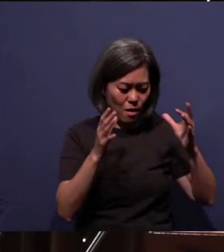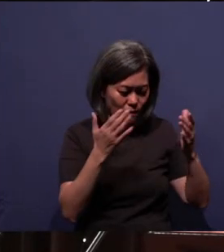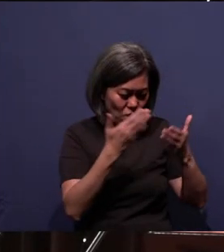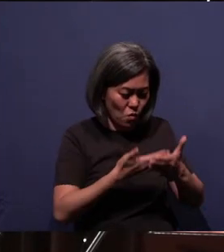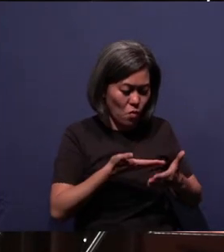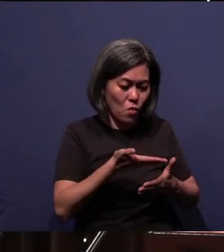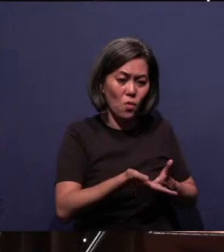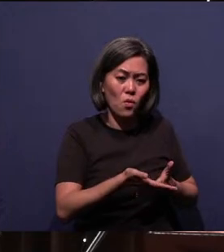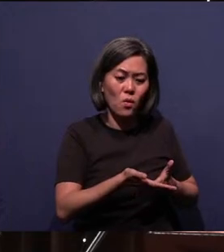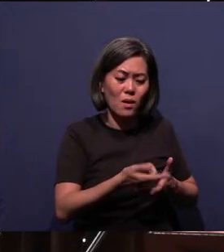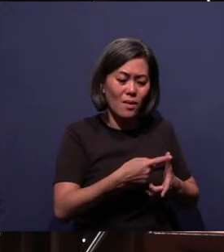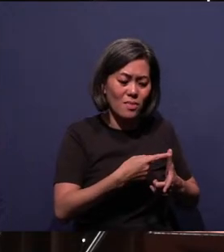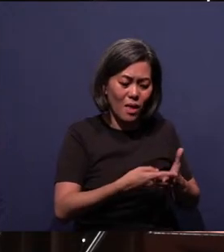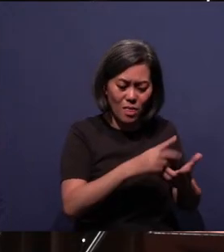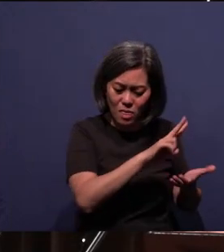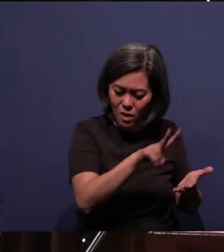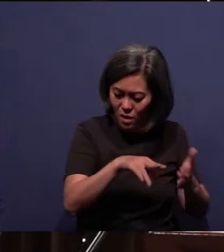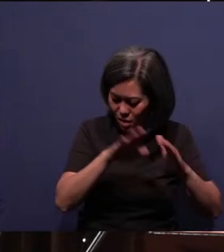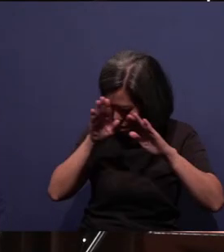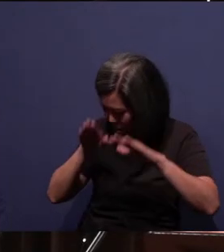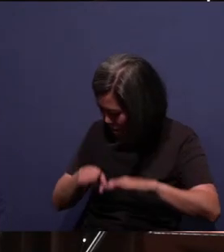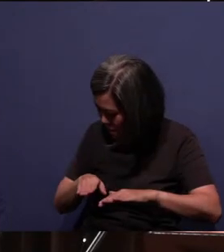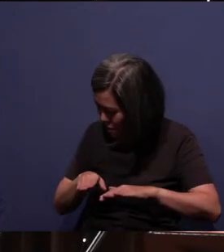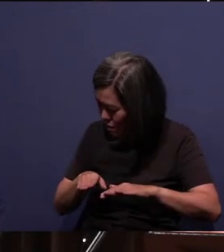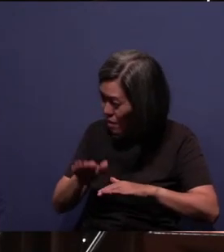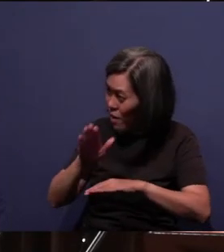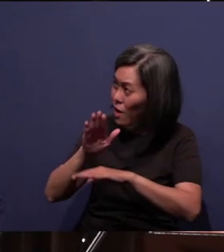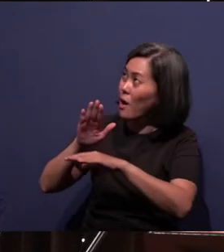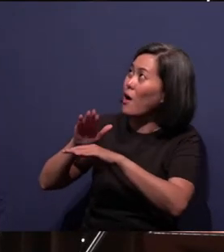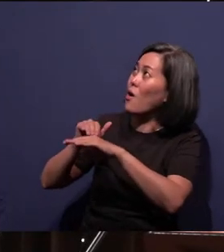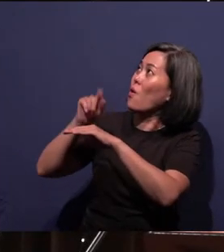might also bow the knee and call You Lord and Saviour.